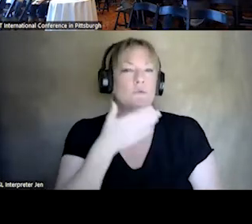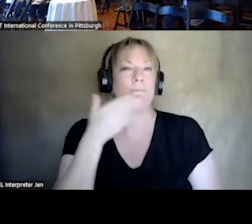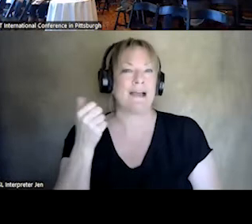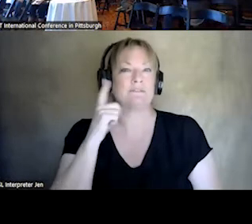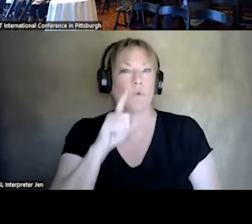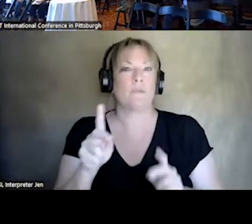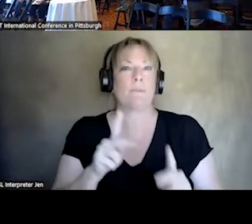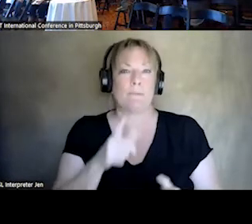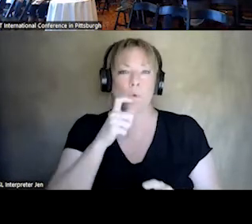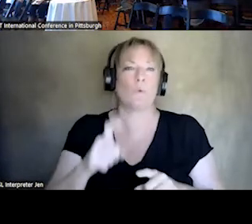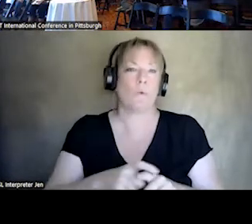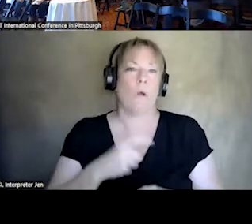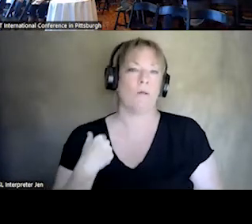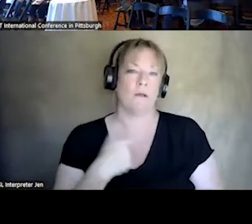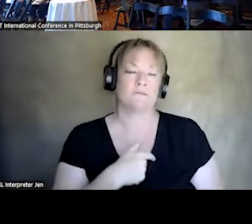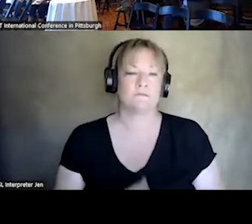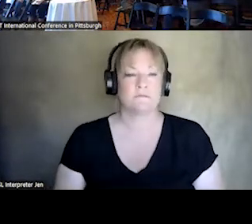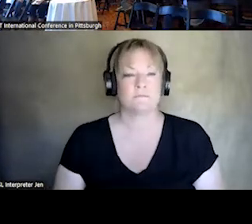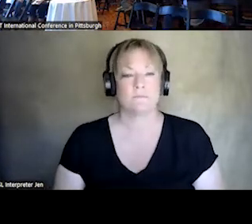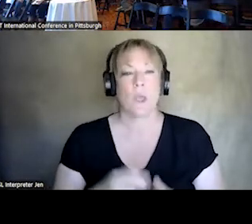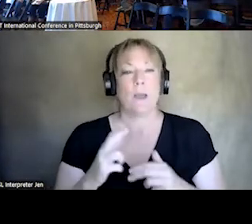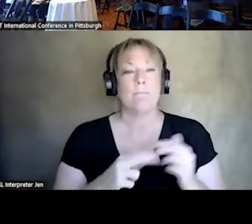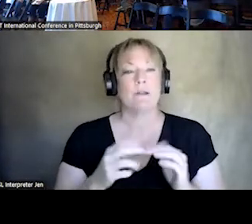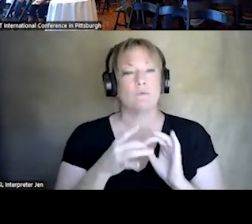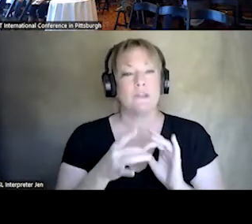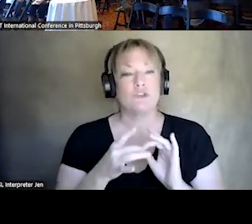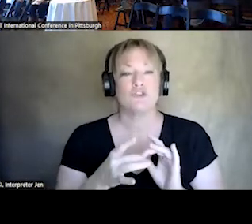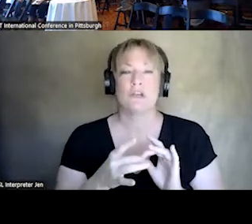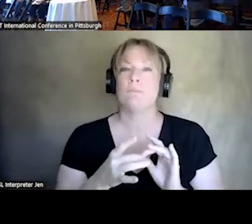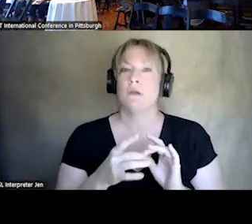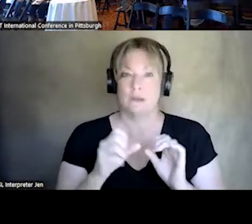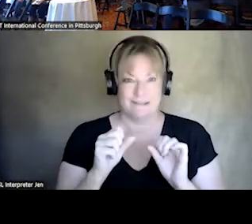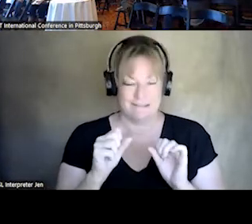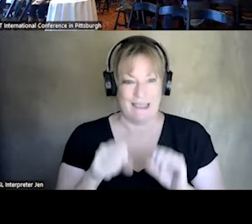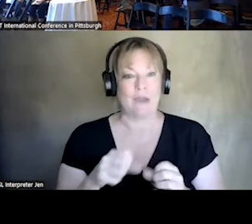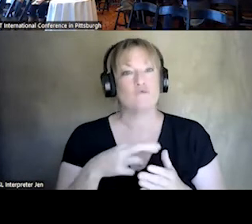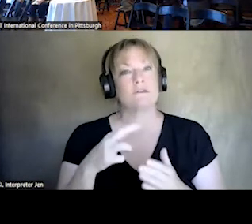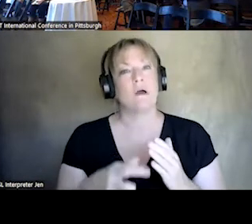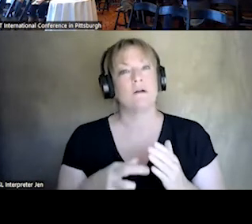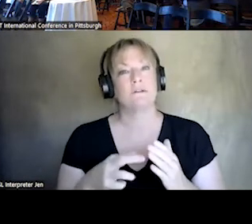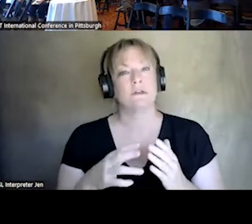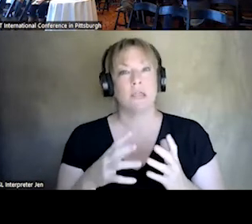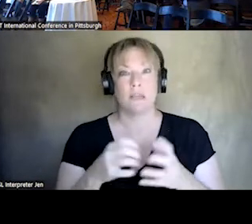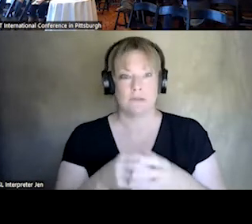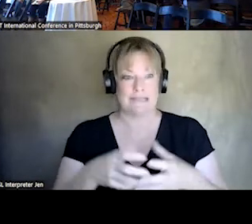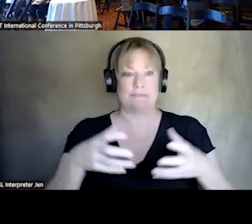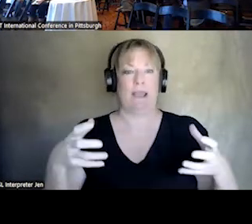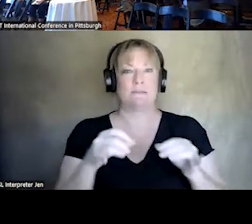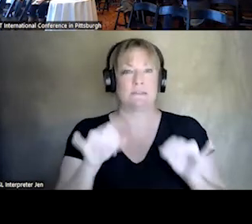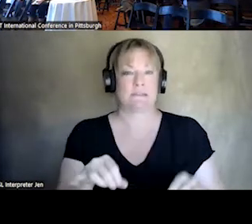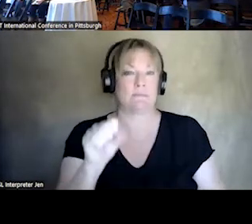WHO CALL US. BUILDING RELATIONSHIPS CAN RESULT IN EXPANSE OF THE SYSTEMS BUT WHEN YOU MEET THE